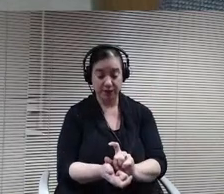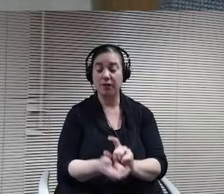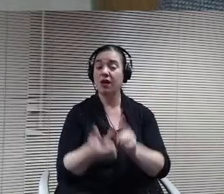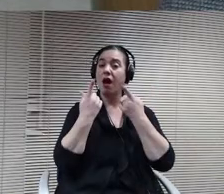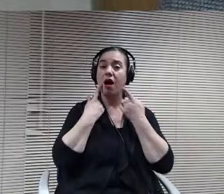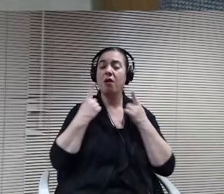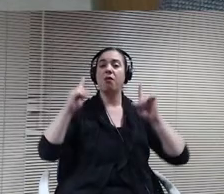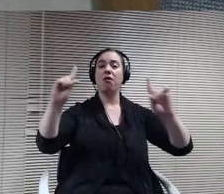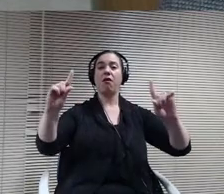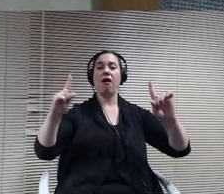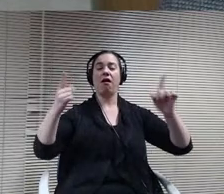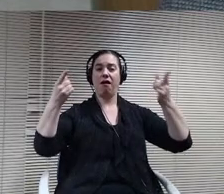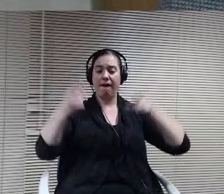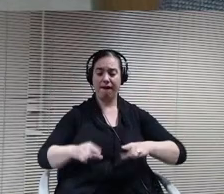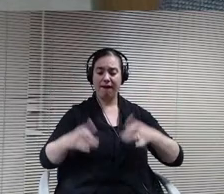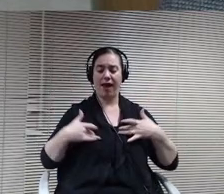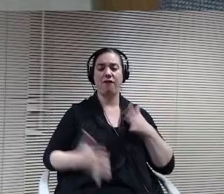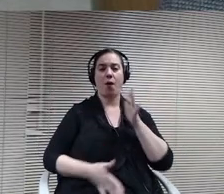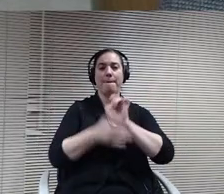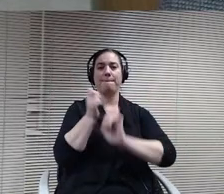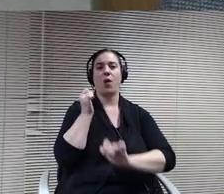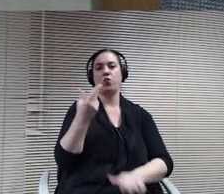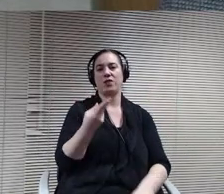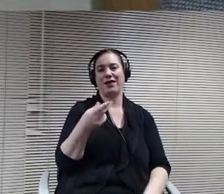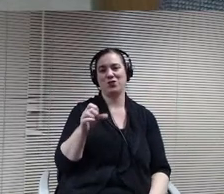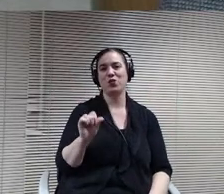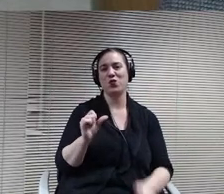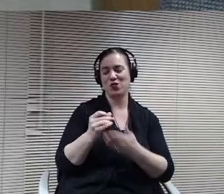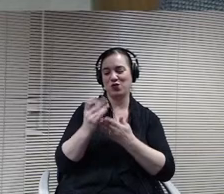High school students too in their parents to tell us which